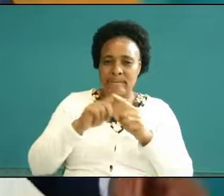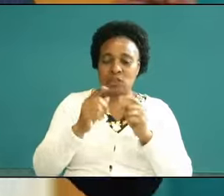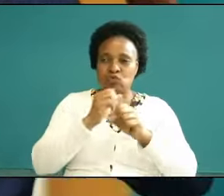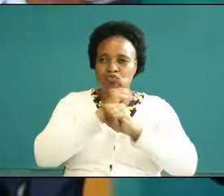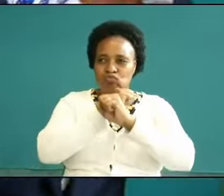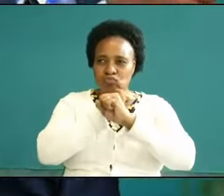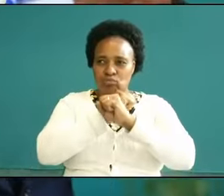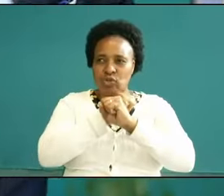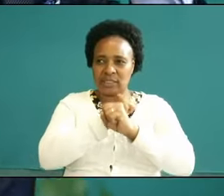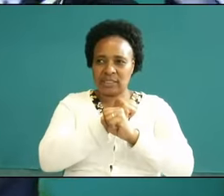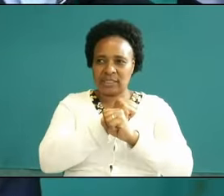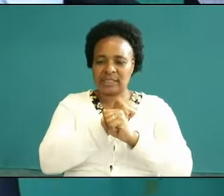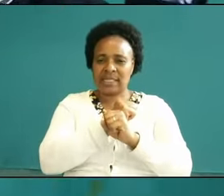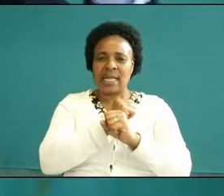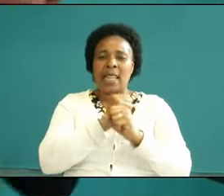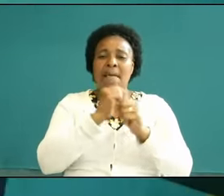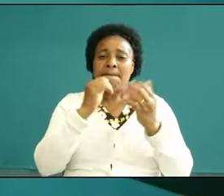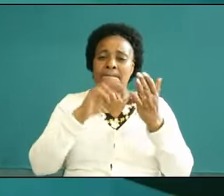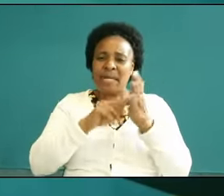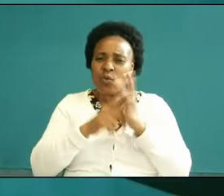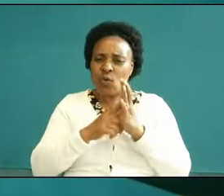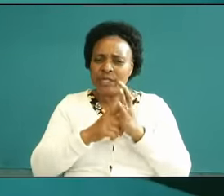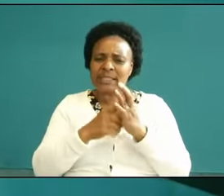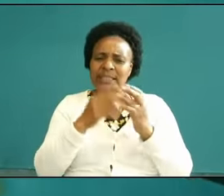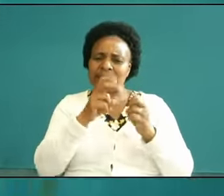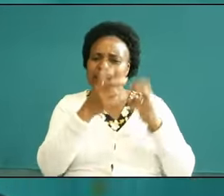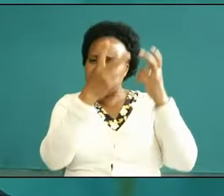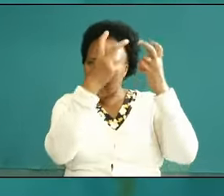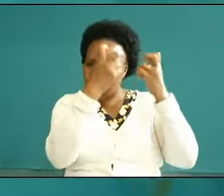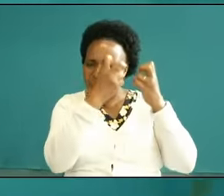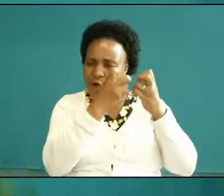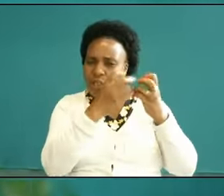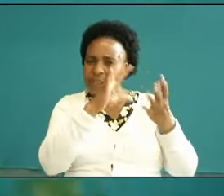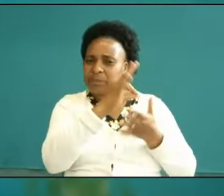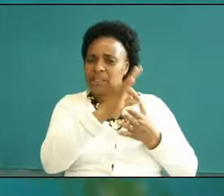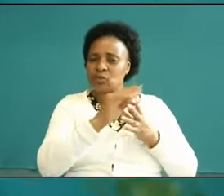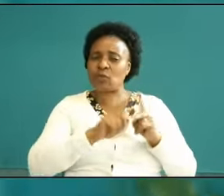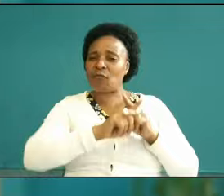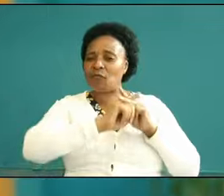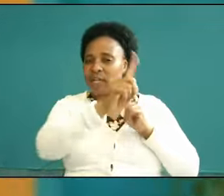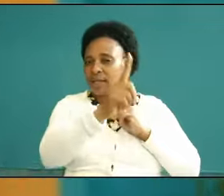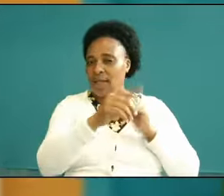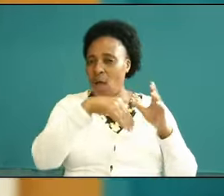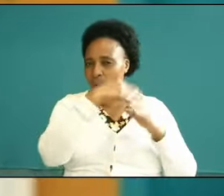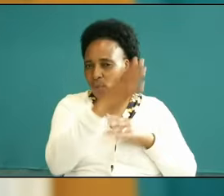but they shall flee in seven Direction that's why the man of God says no weapon that has fashioned